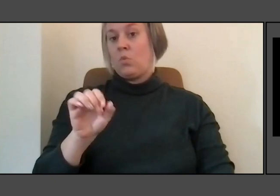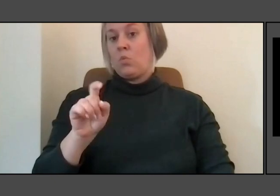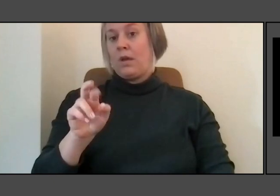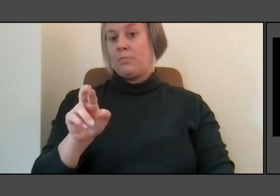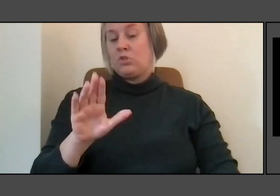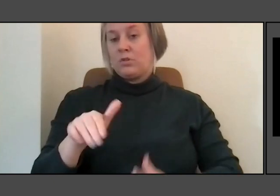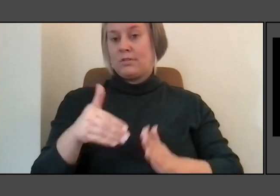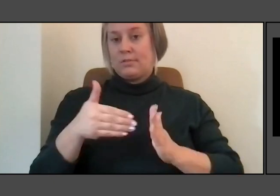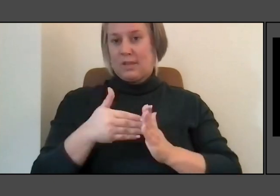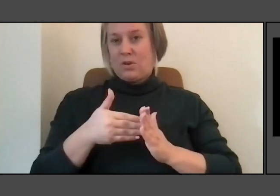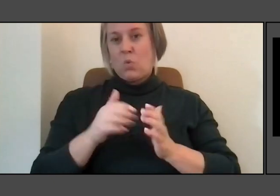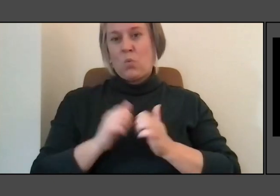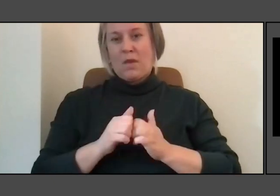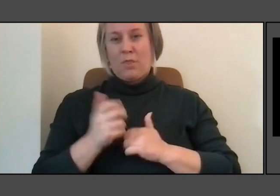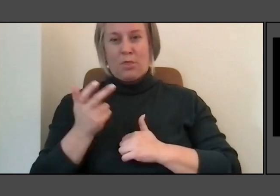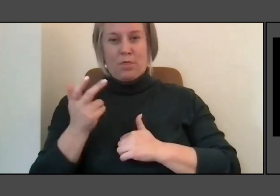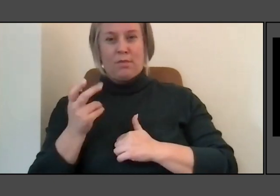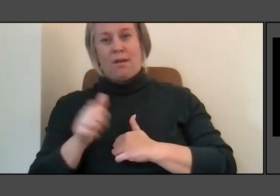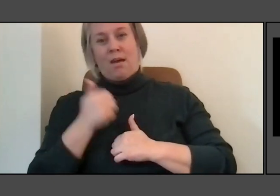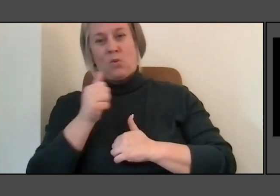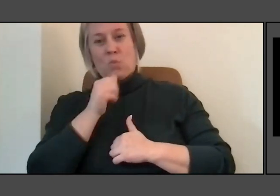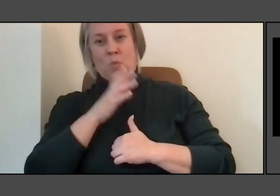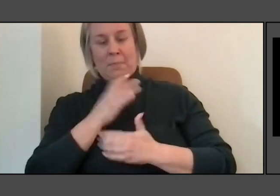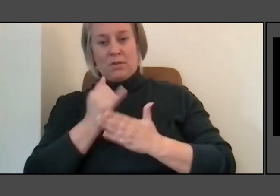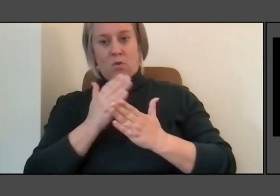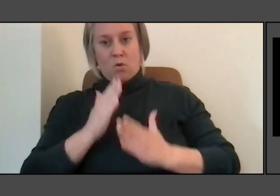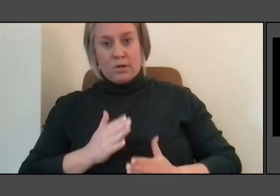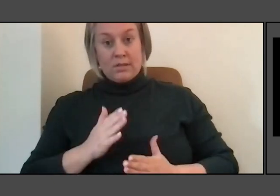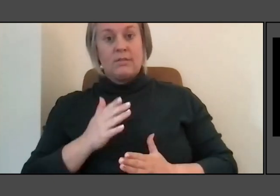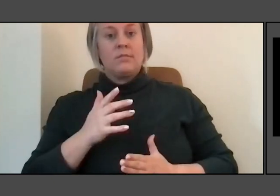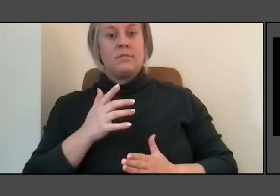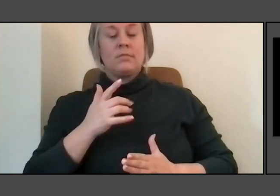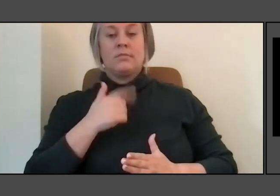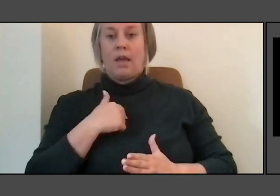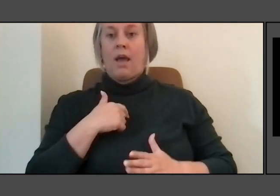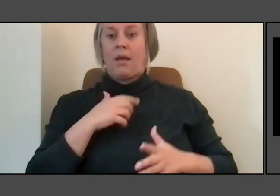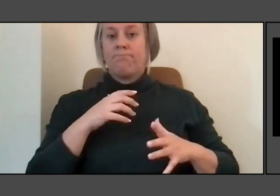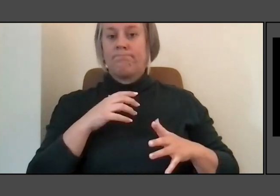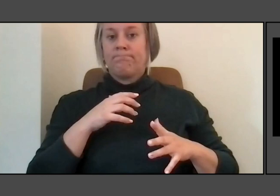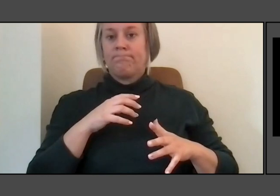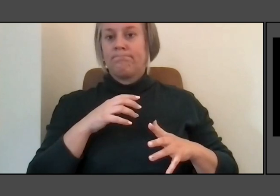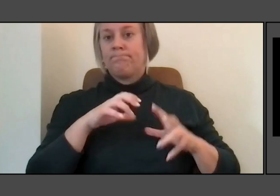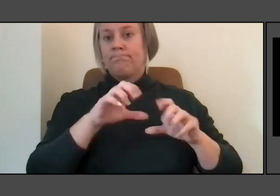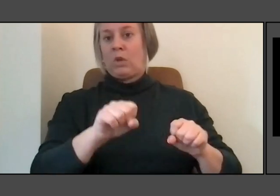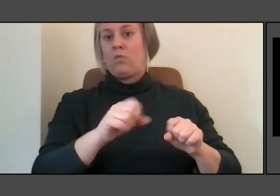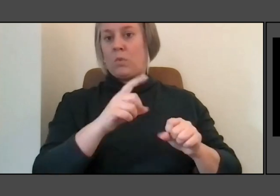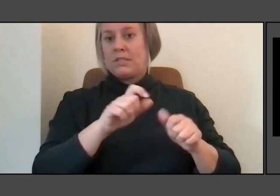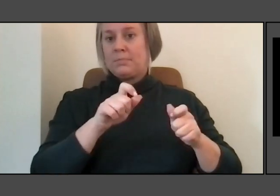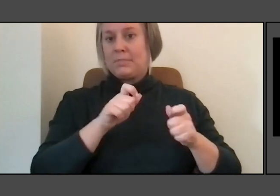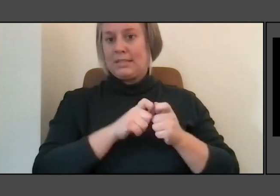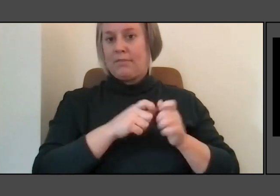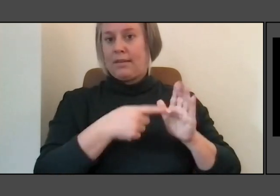And part of I took over one whole gallery. They all did at the same. And so for me, this is how does a river overflow its banks?